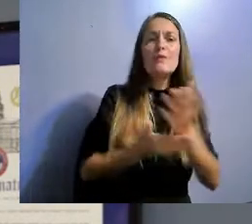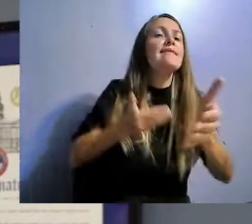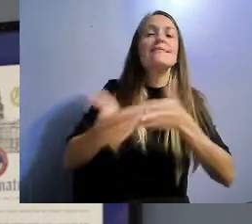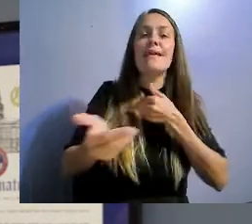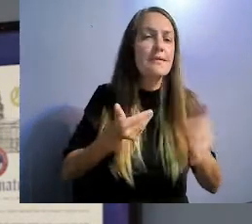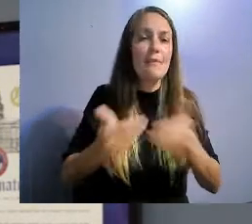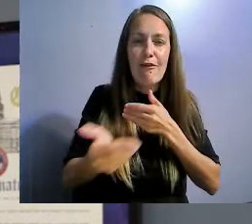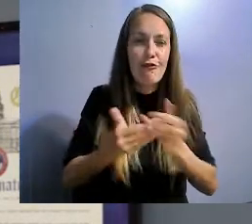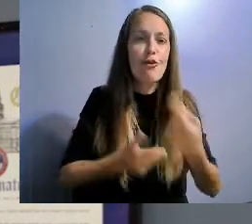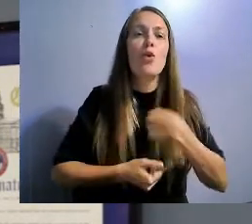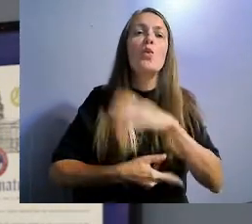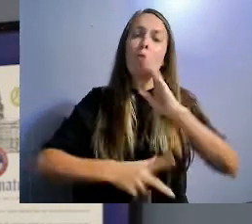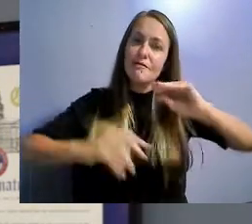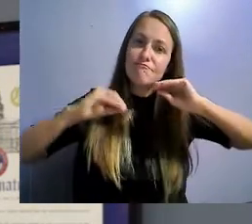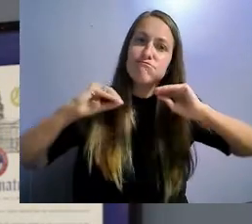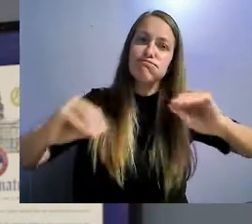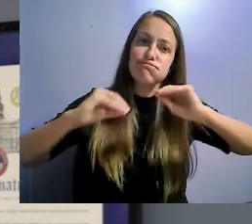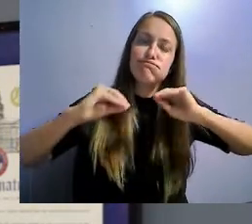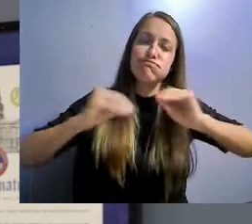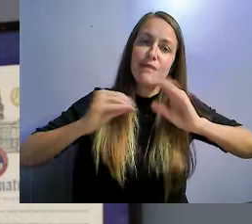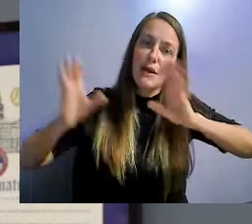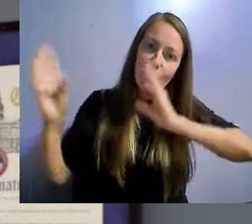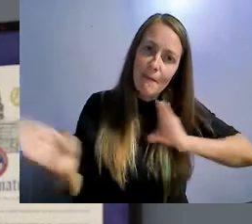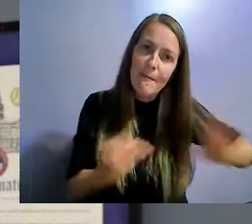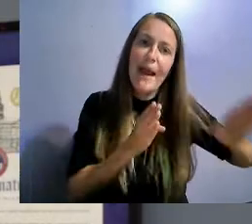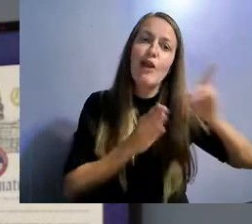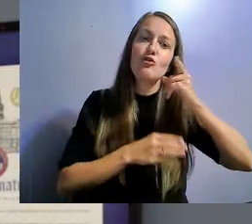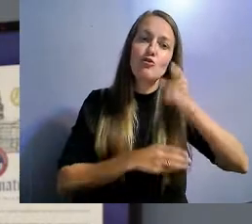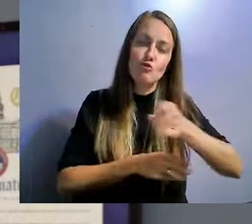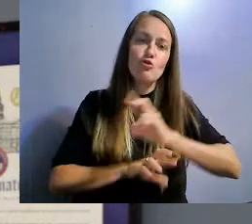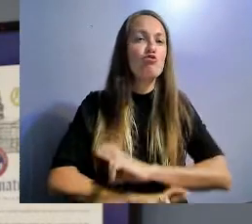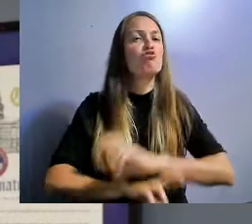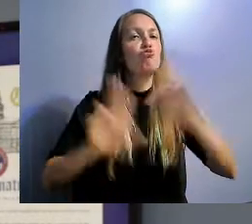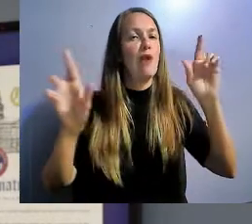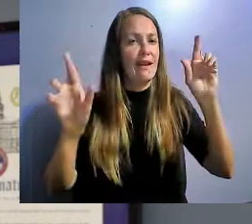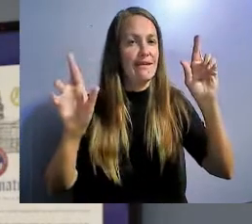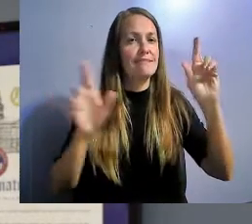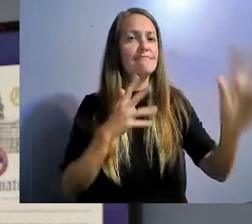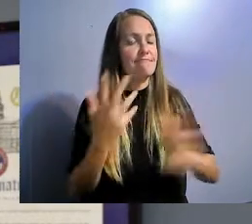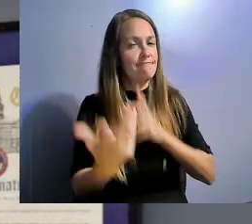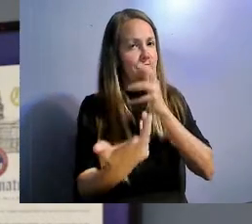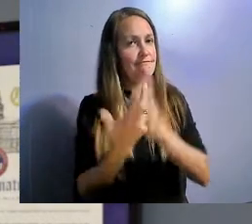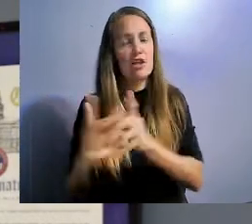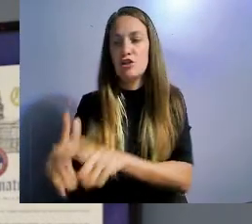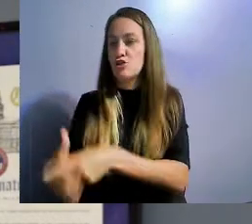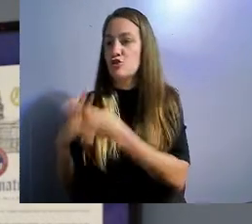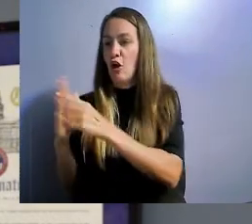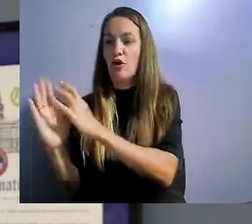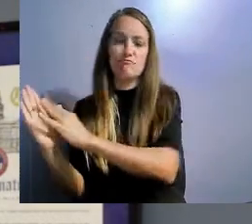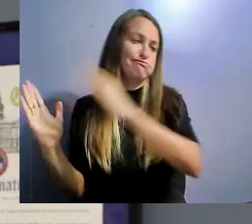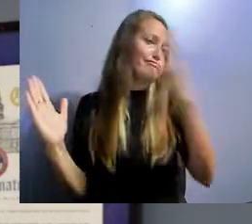training is designed to support you from start to finish. So you can create disability justice in your